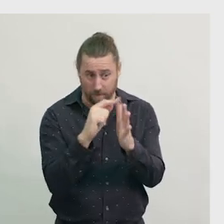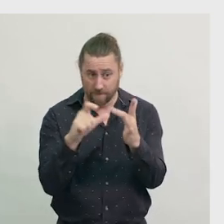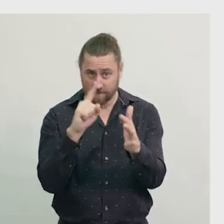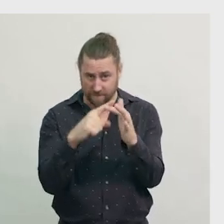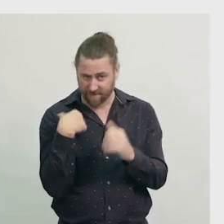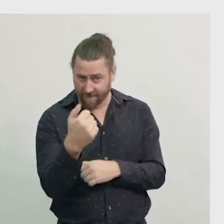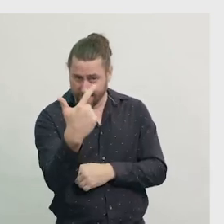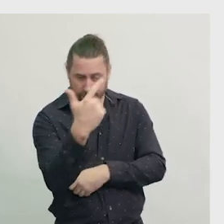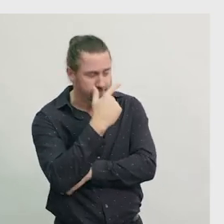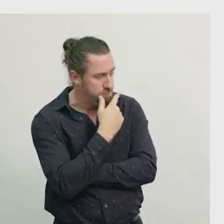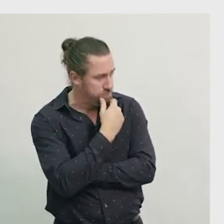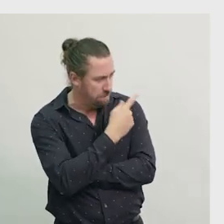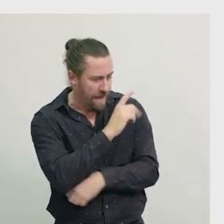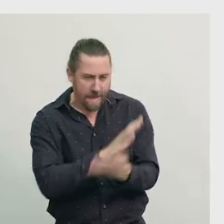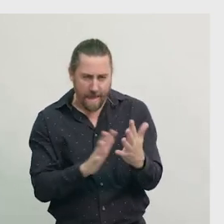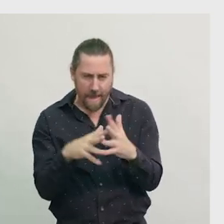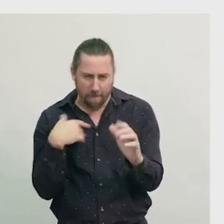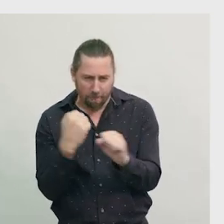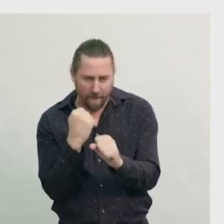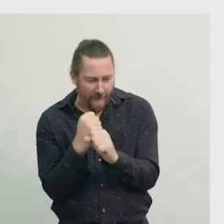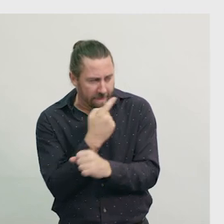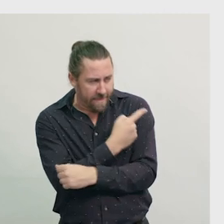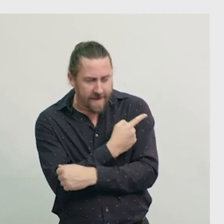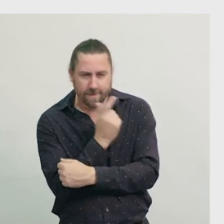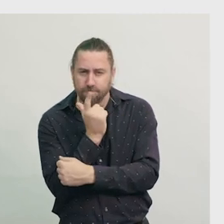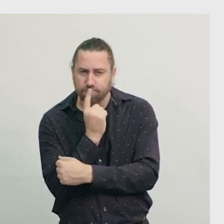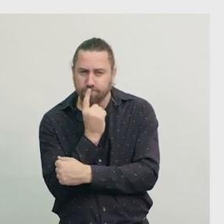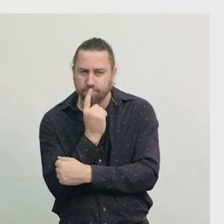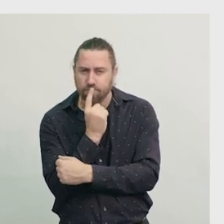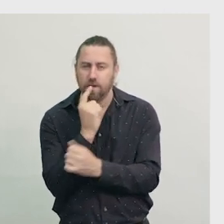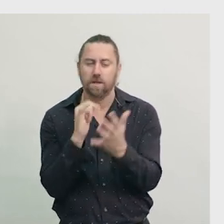Hm. Let's see. The small square is used for the head.